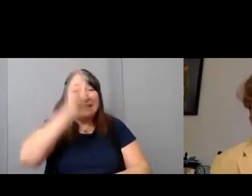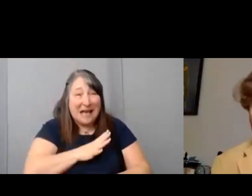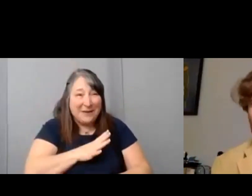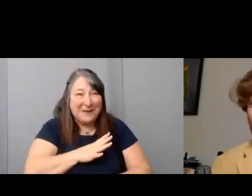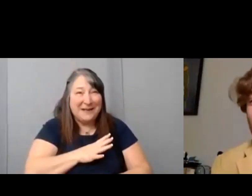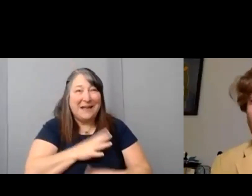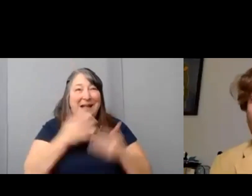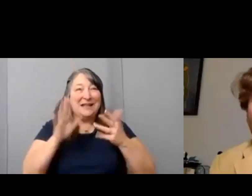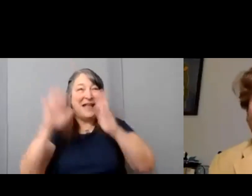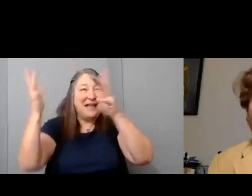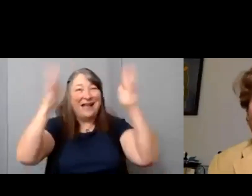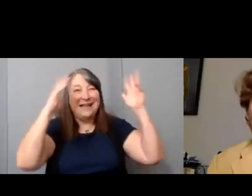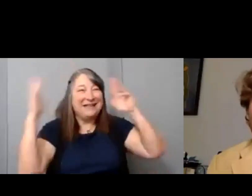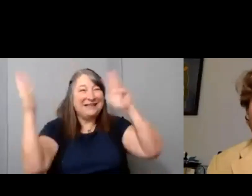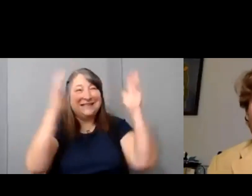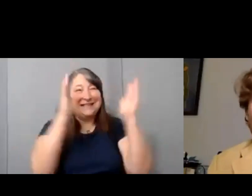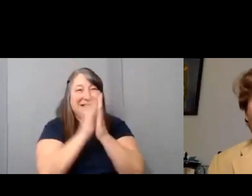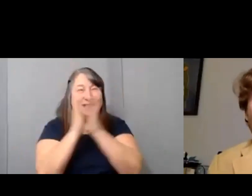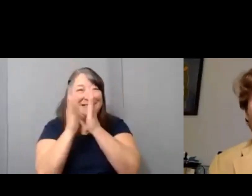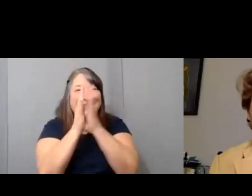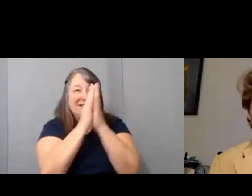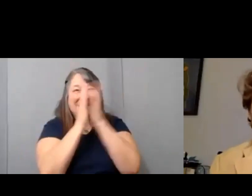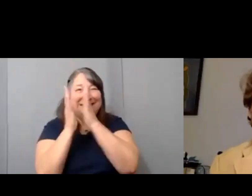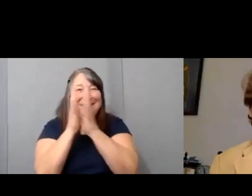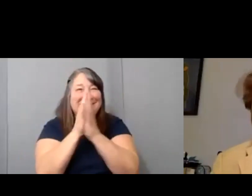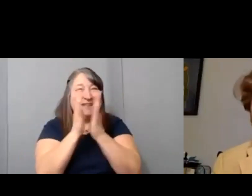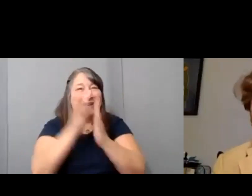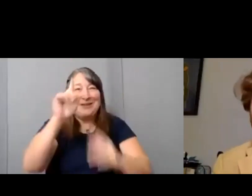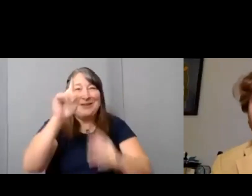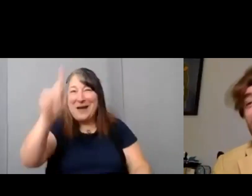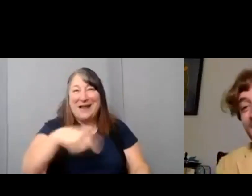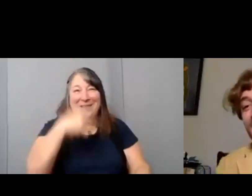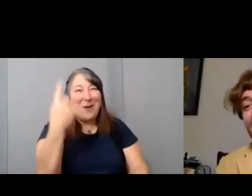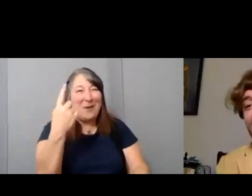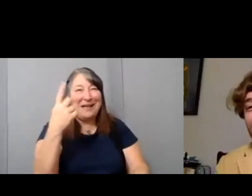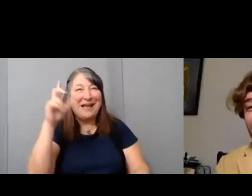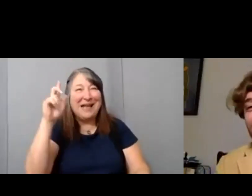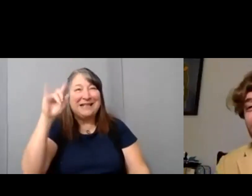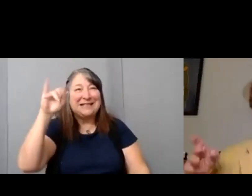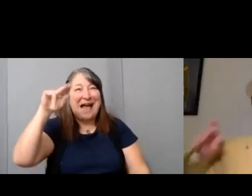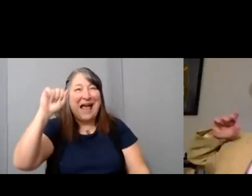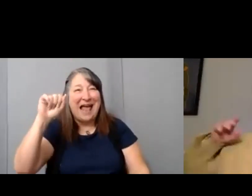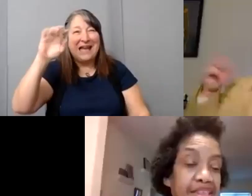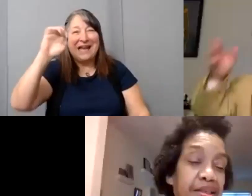a round of applause for the one, the only Diana Elizabeth Jordan.